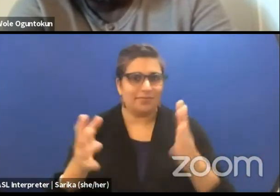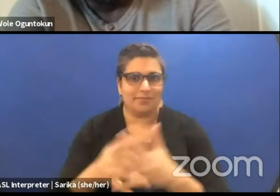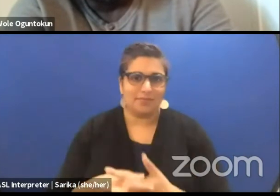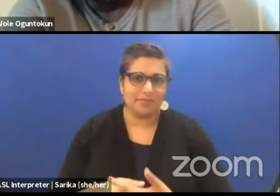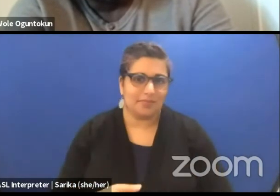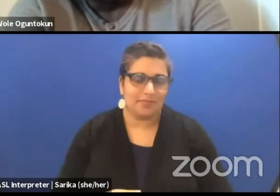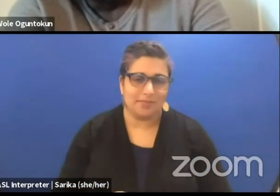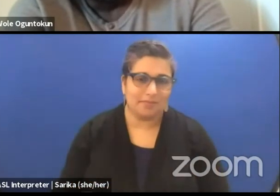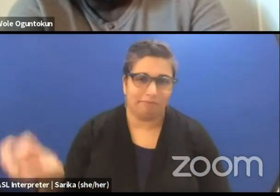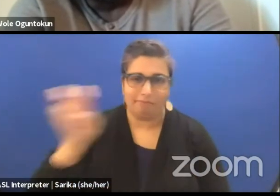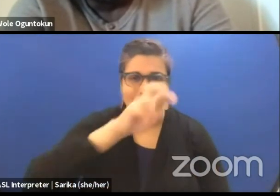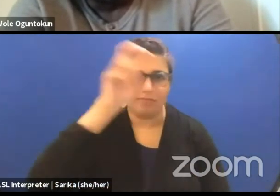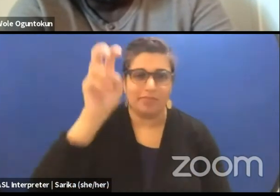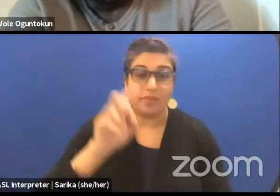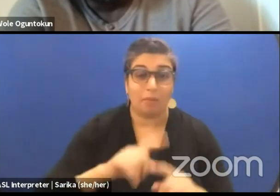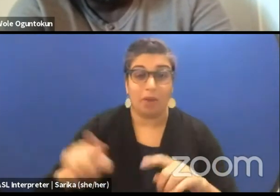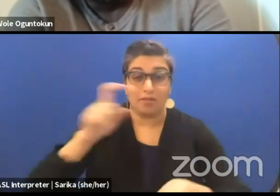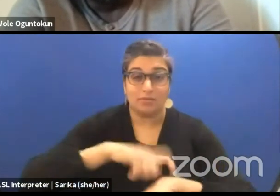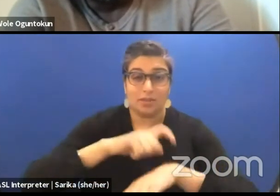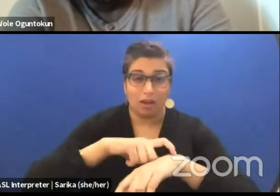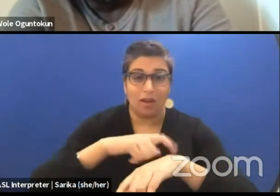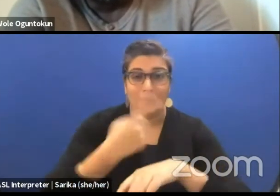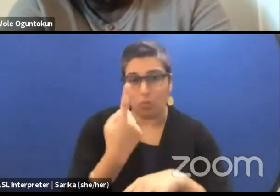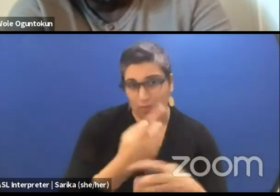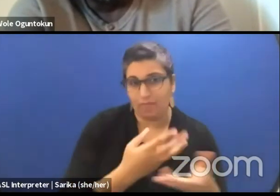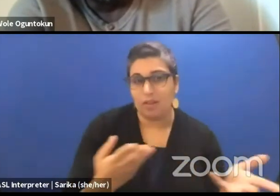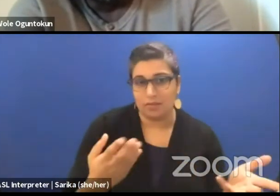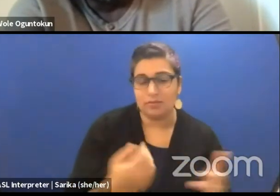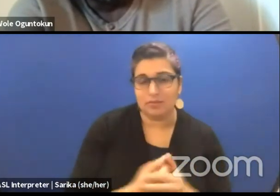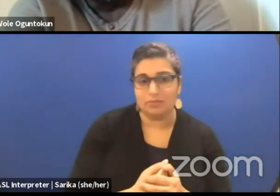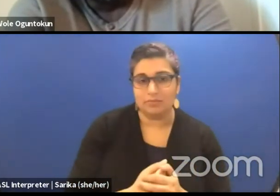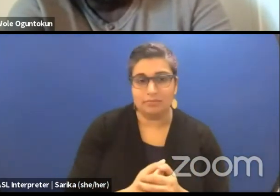But time is one thing, like I think spending time together